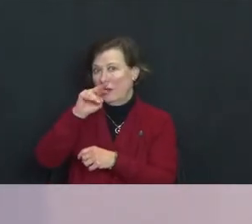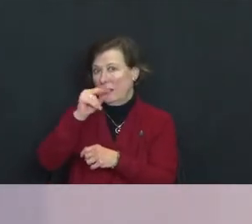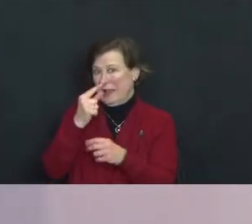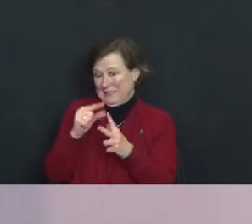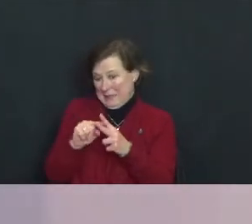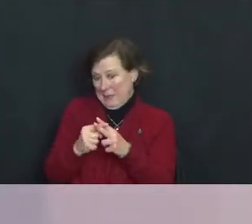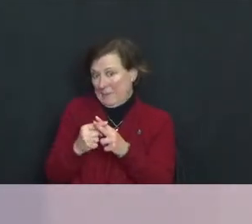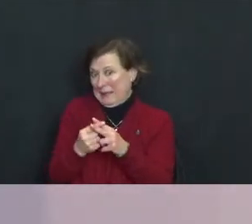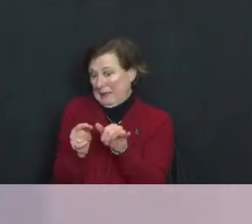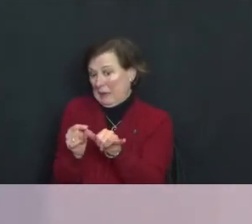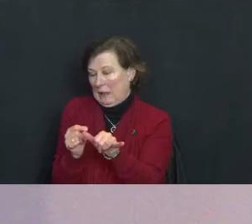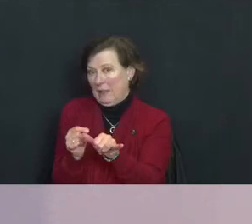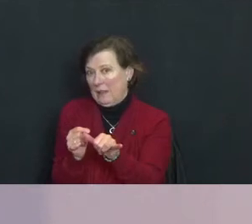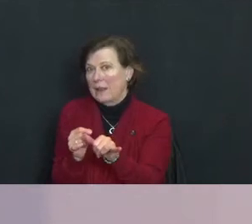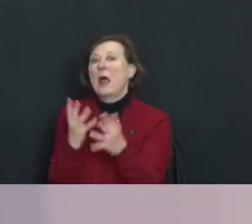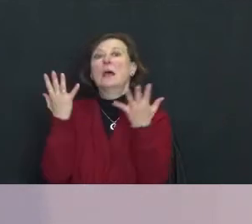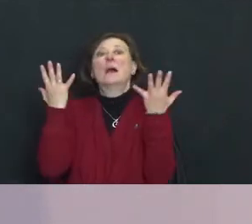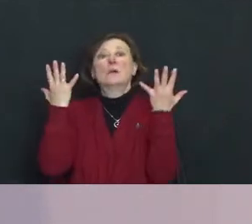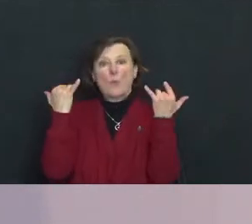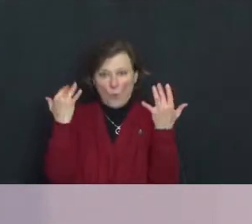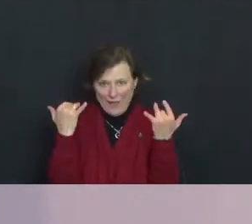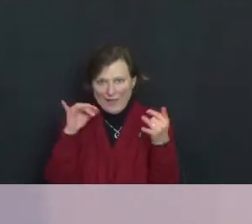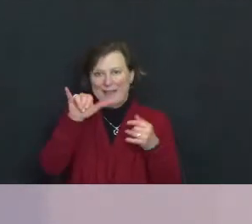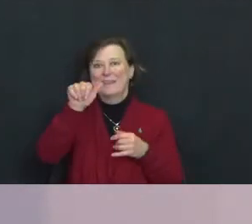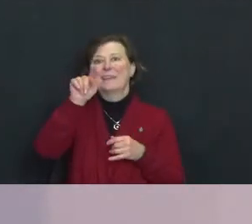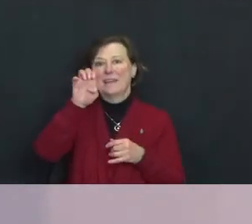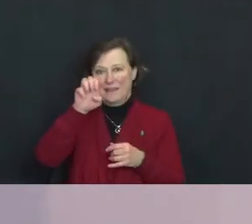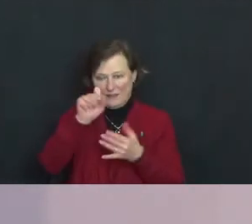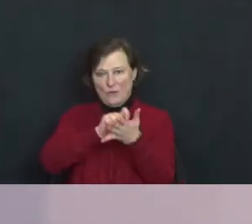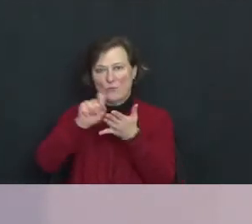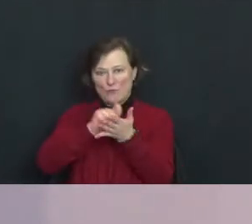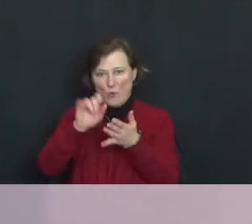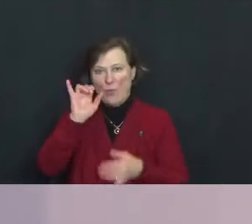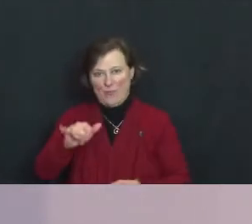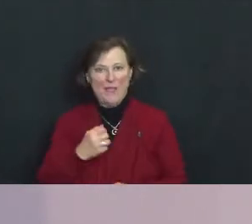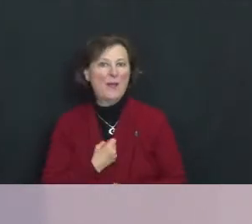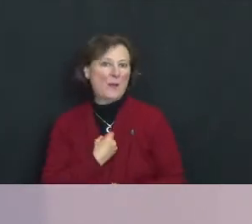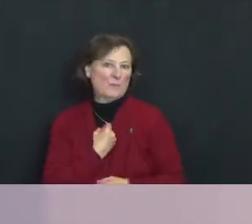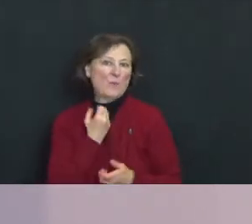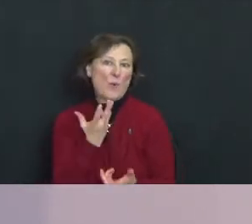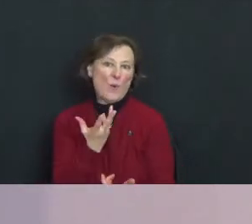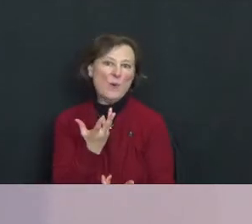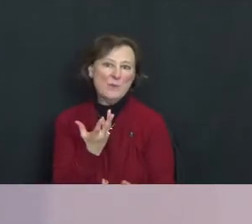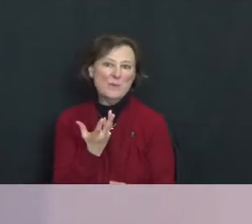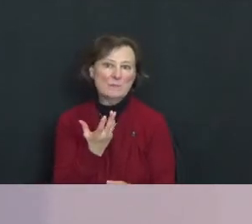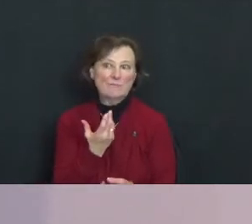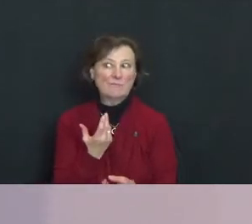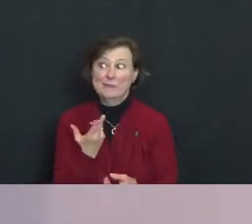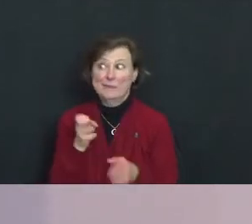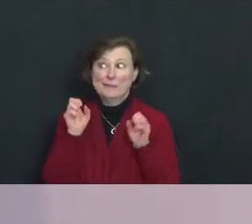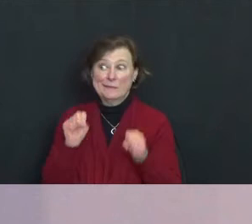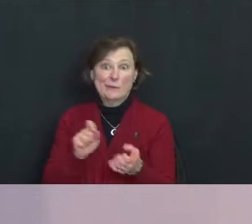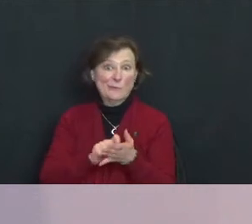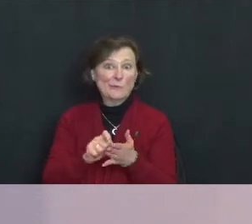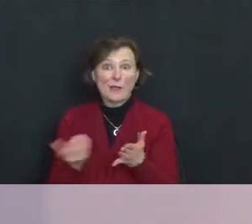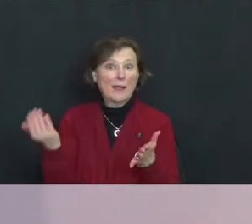That's Irish why yates wrote this poem. He could write it again today.